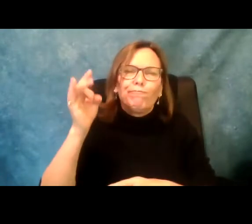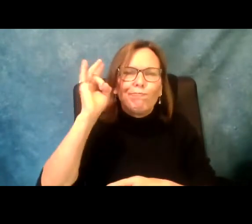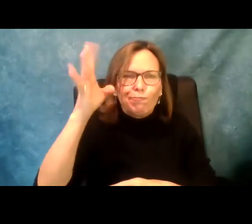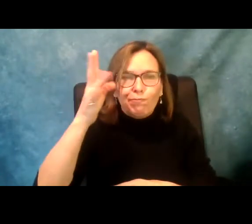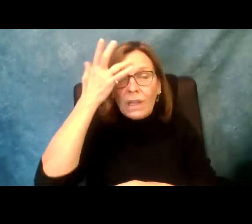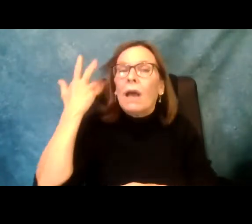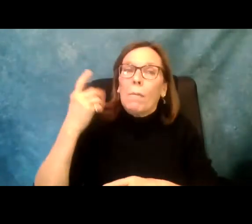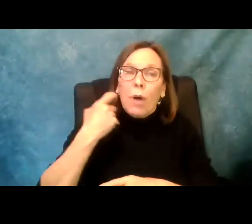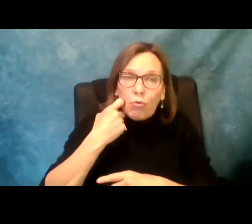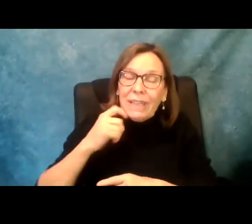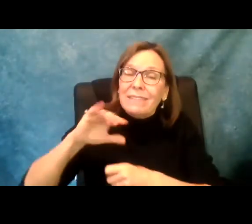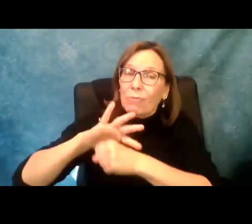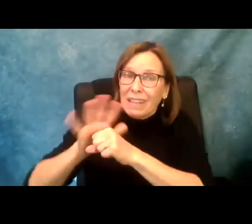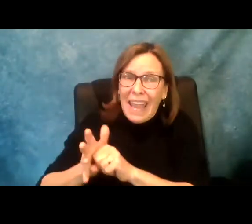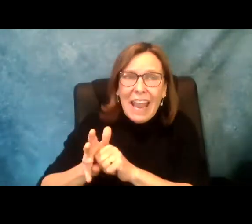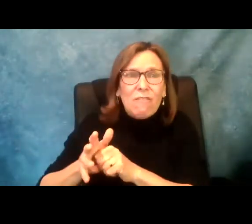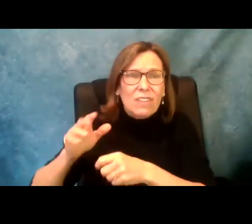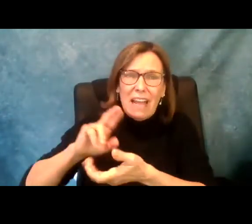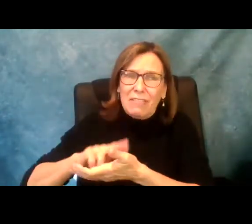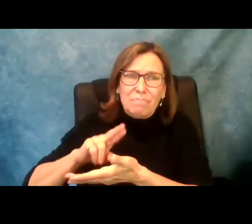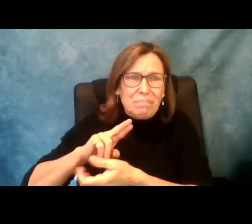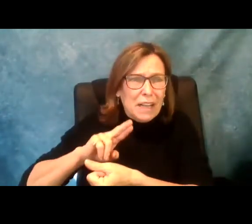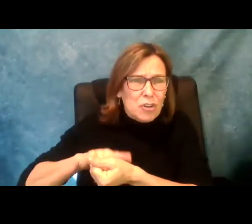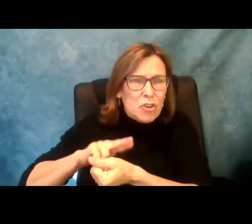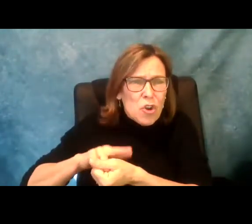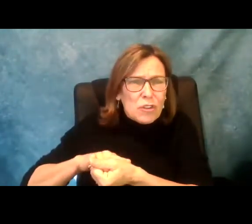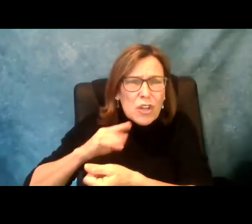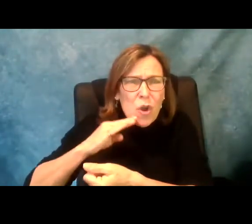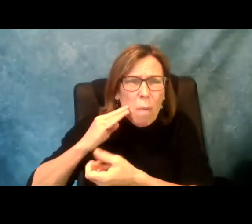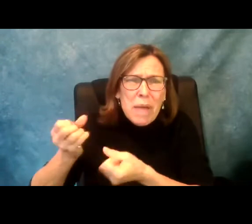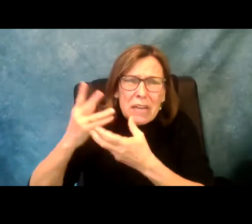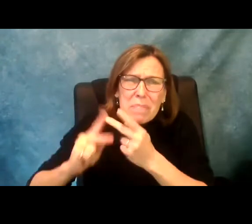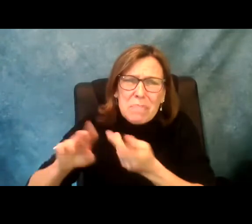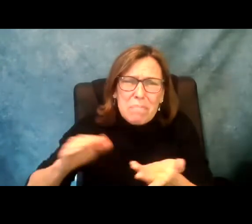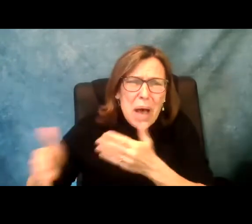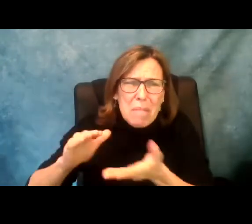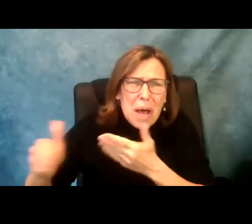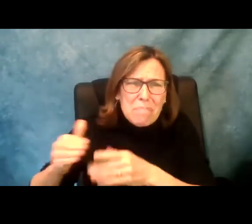difficult to loict and secure. This is unsceppable. Particularly in light of the recent pandemic and tragic